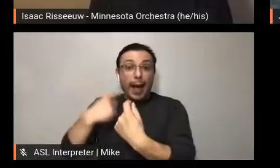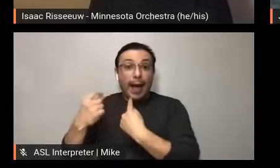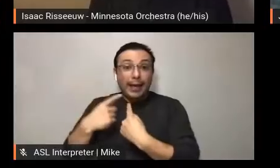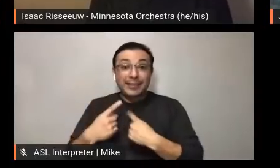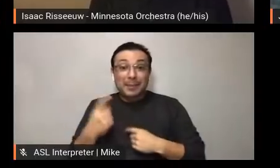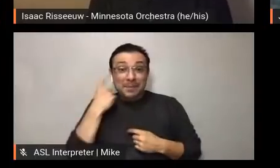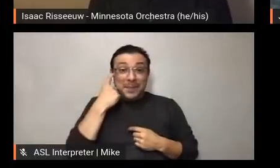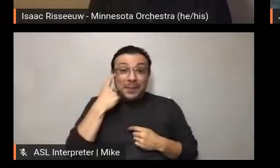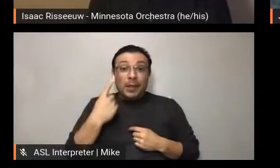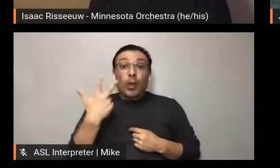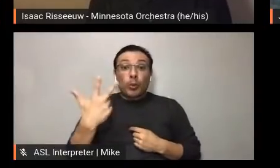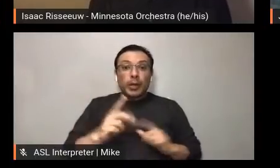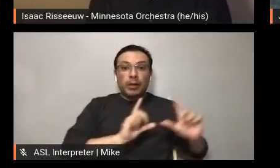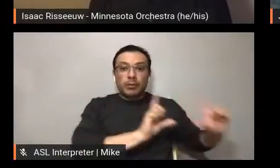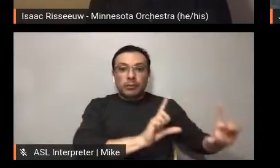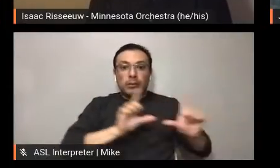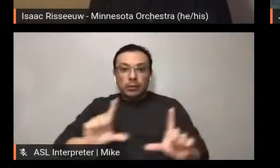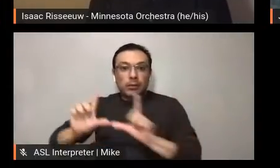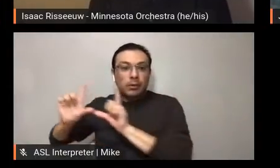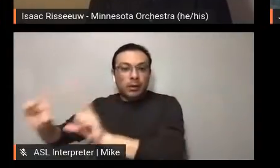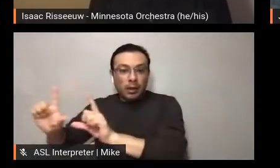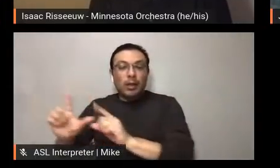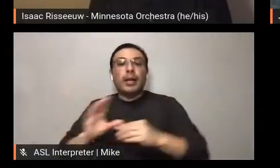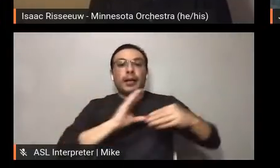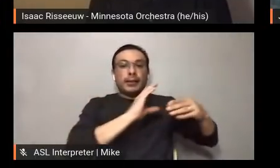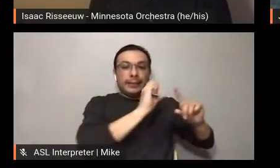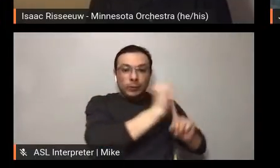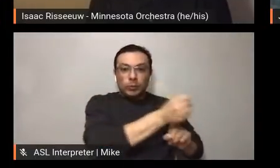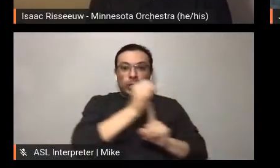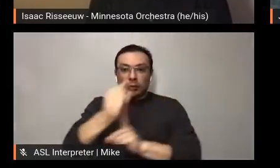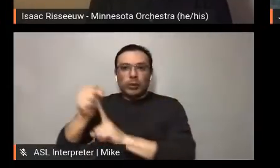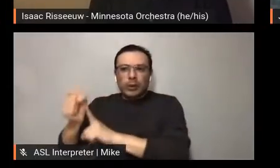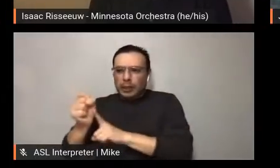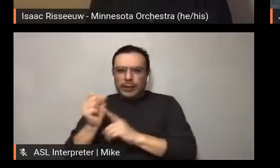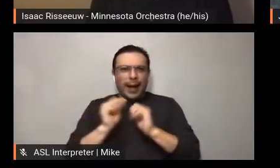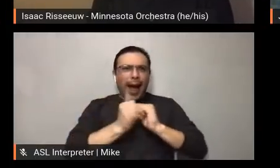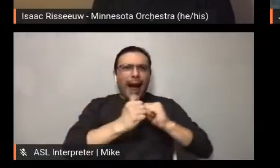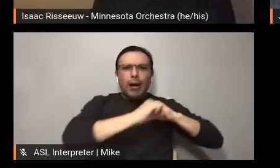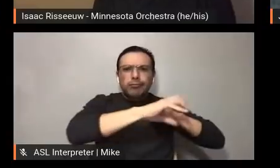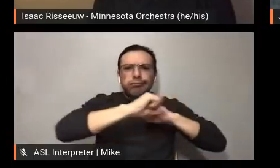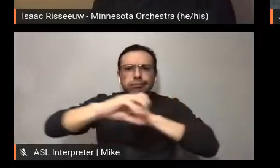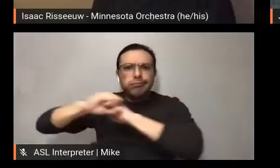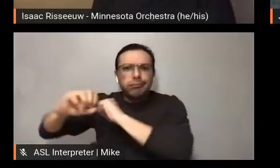case studies, which was the point. So I'm really excited to hear from all of you.